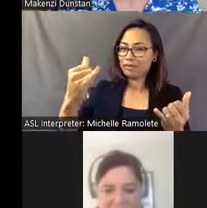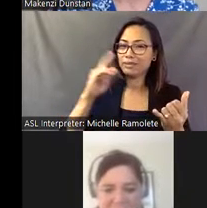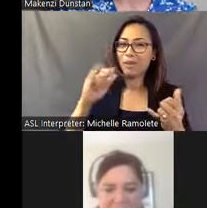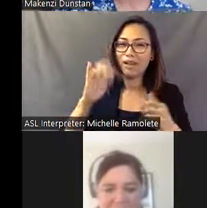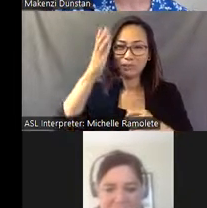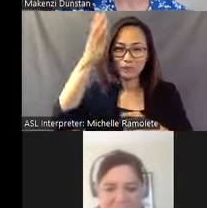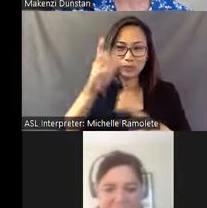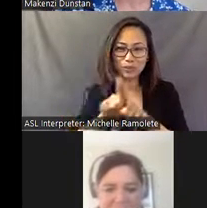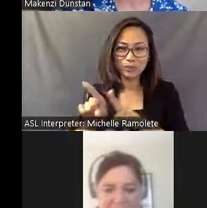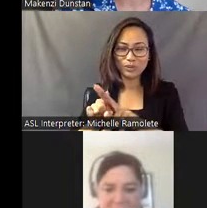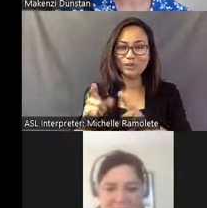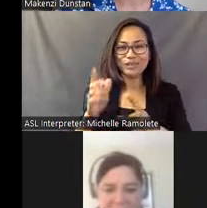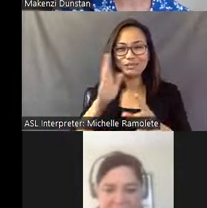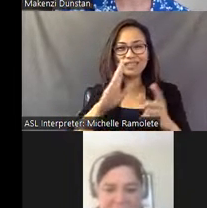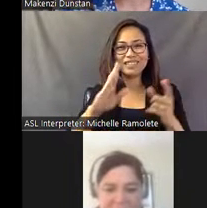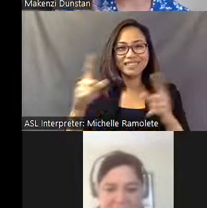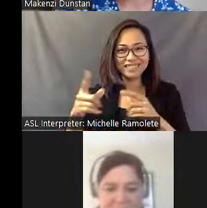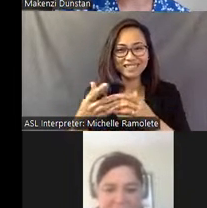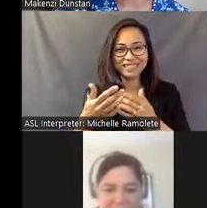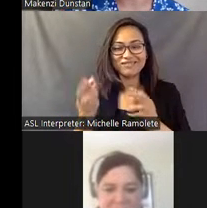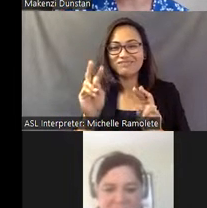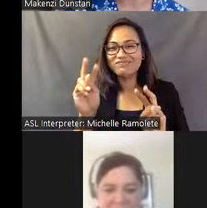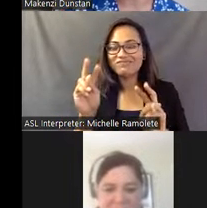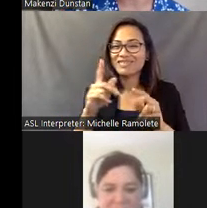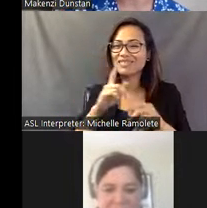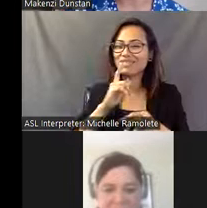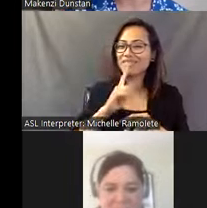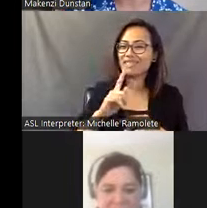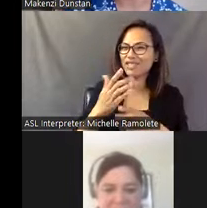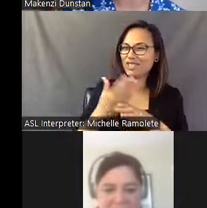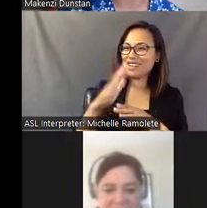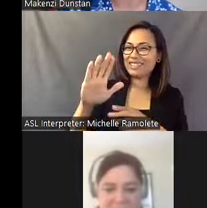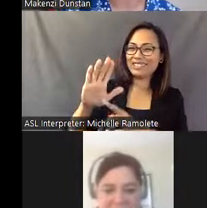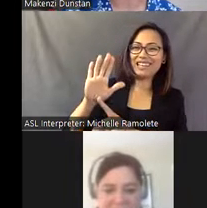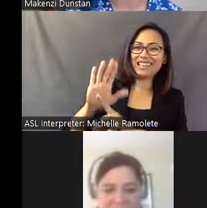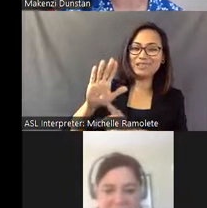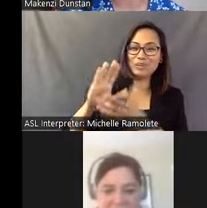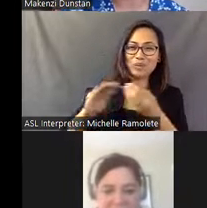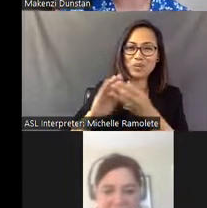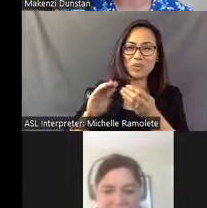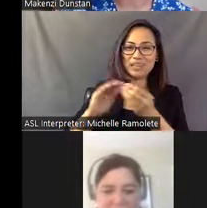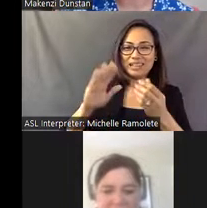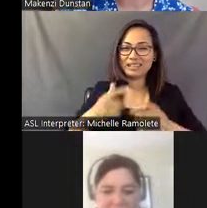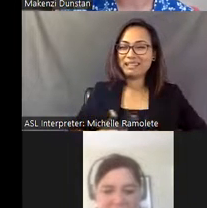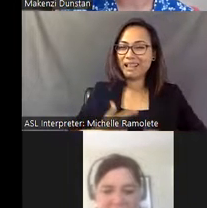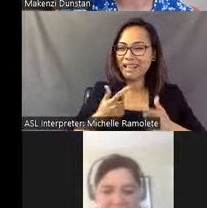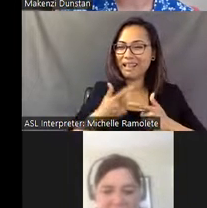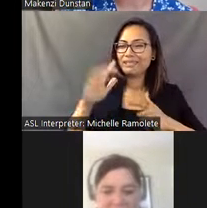to come, and just sharing the story and legacy of Eddie's life and environment.